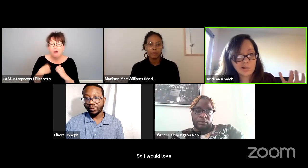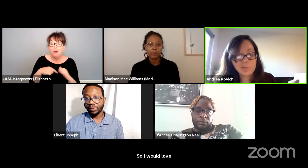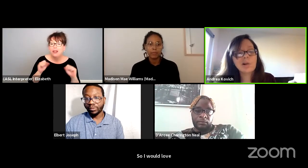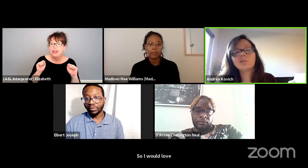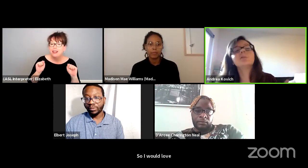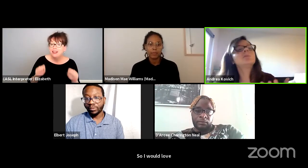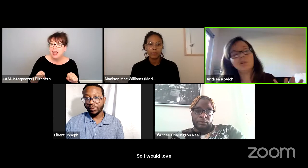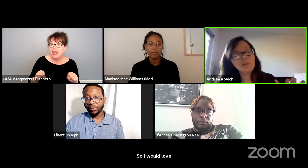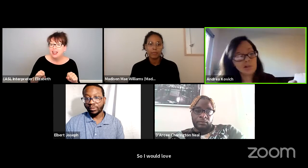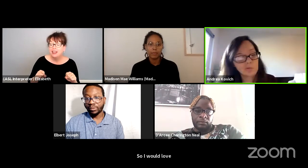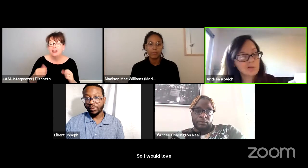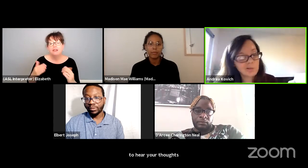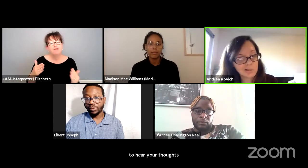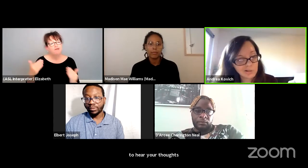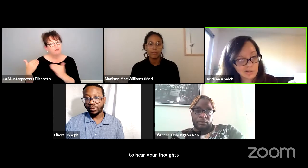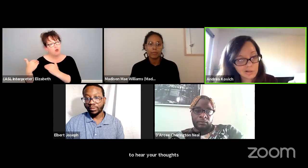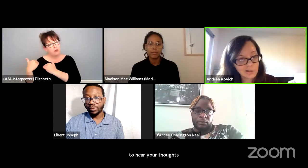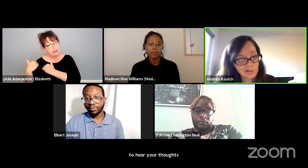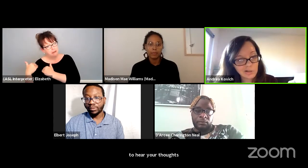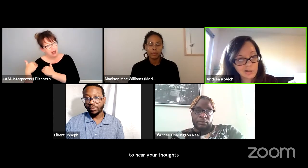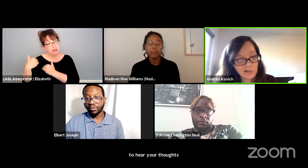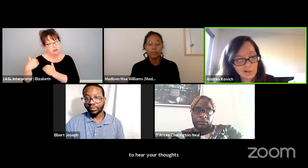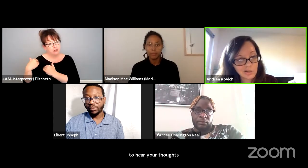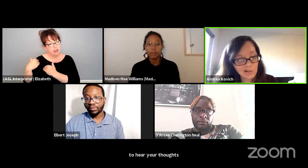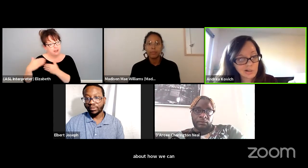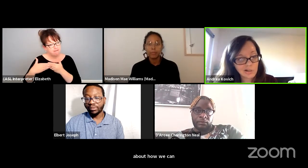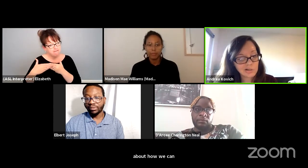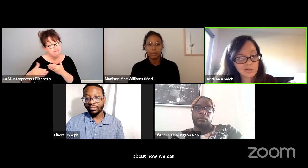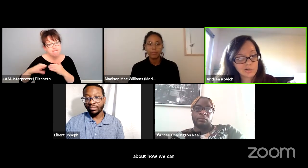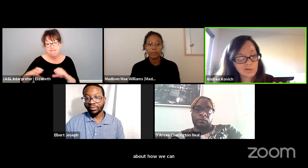responsibly do this and